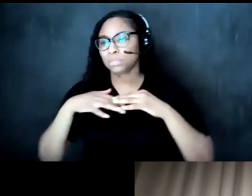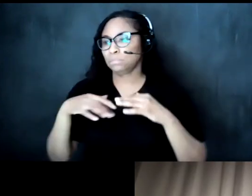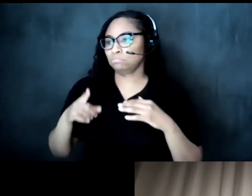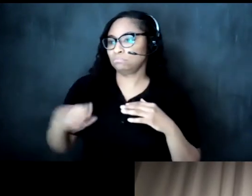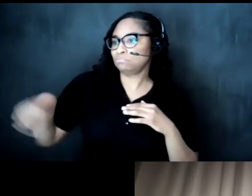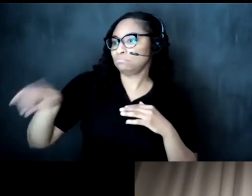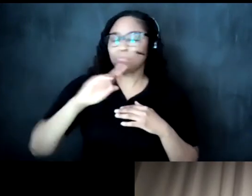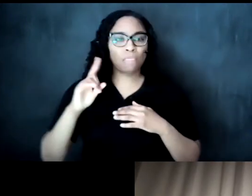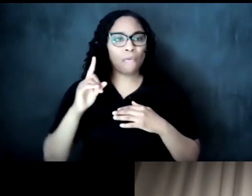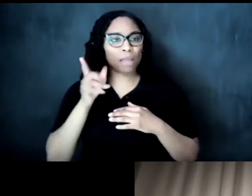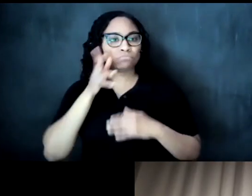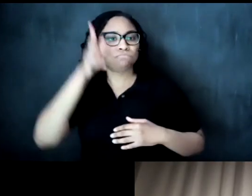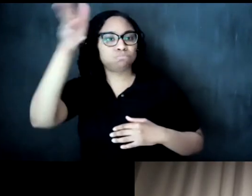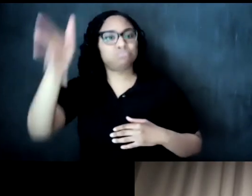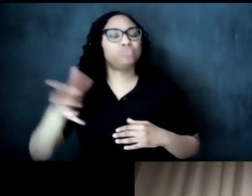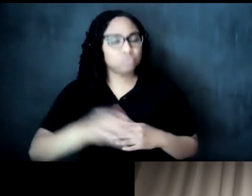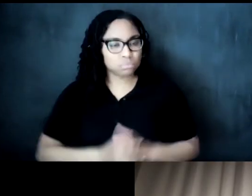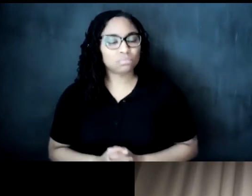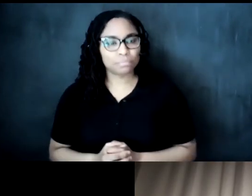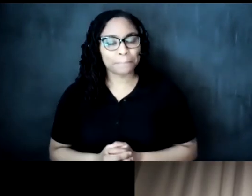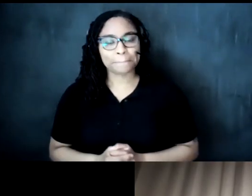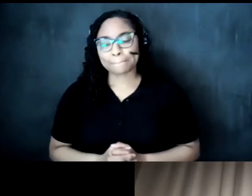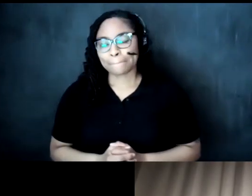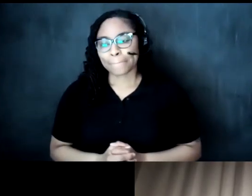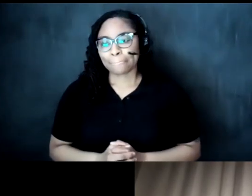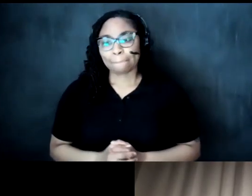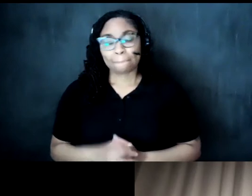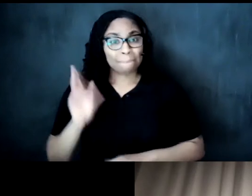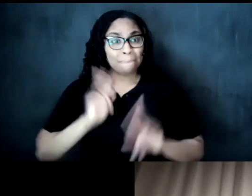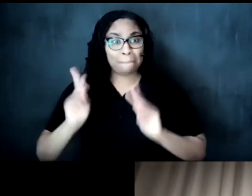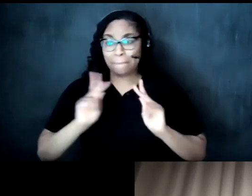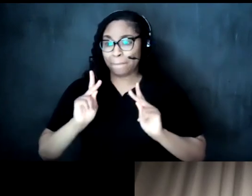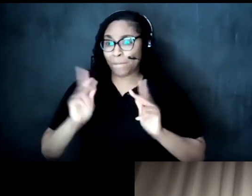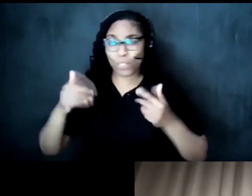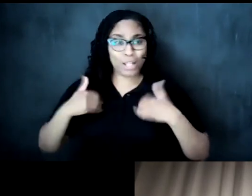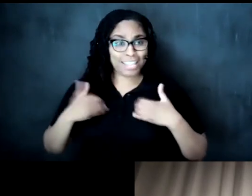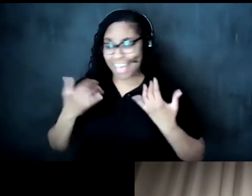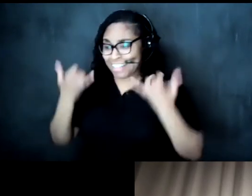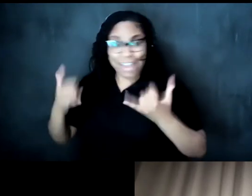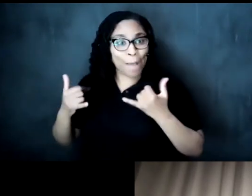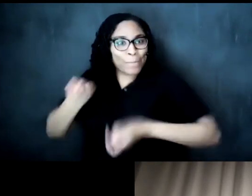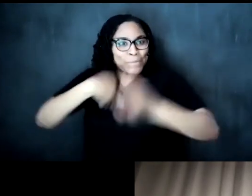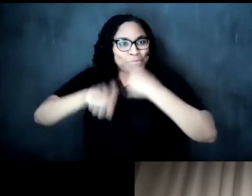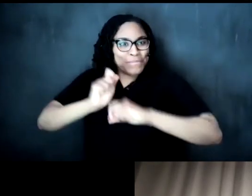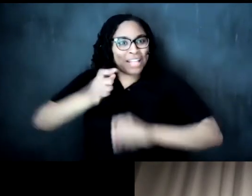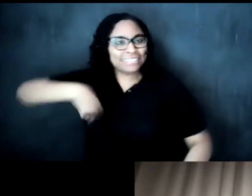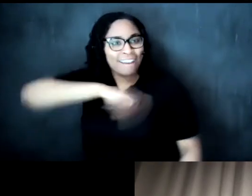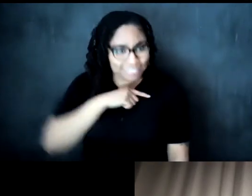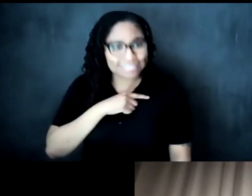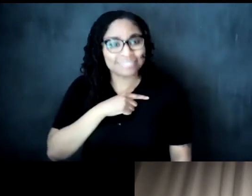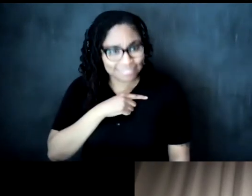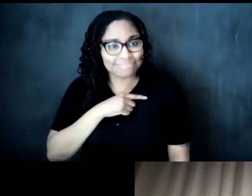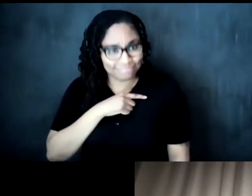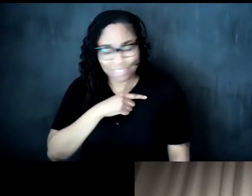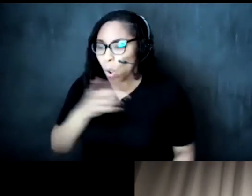such that you know those persons who will one day take our place on this earth um will not forget